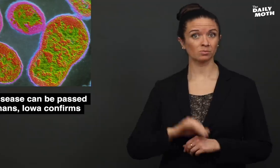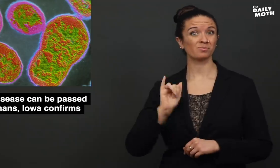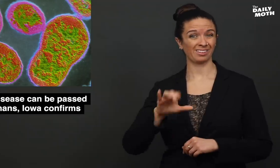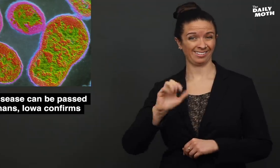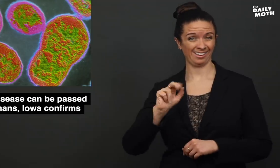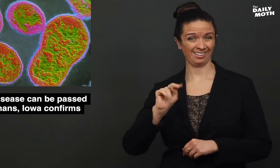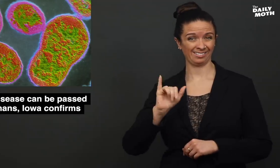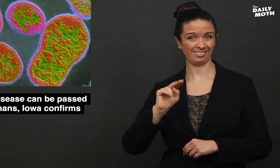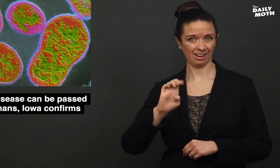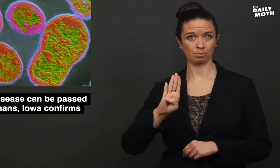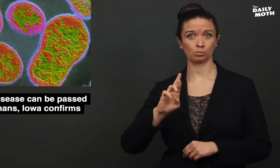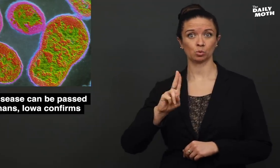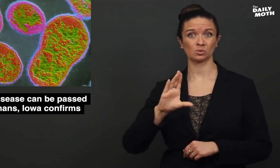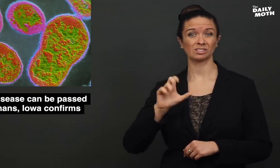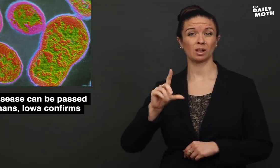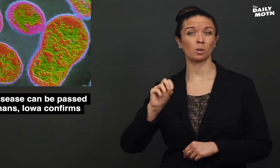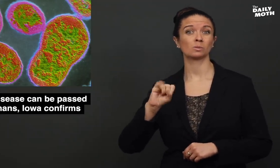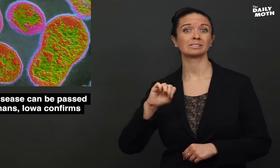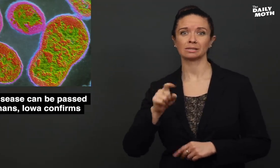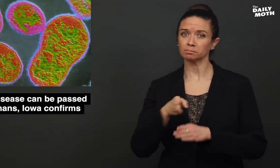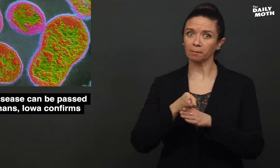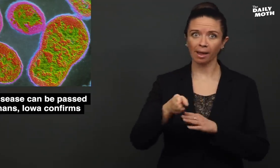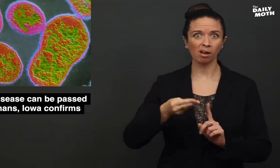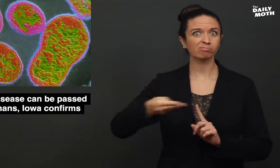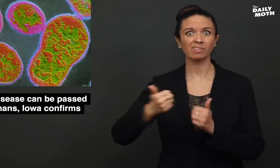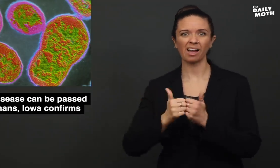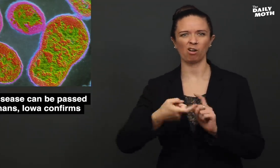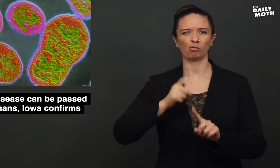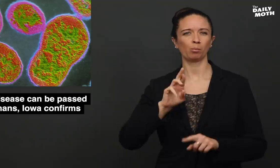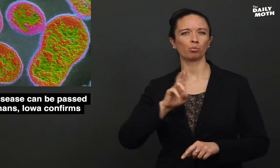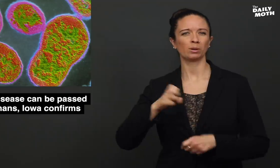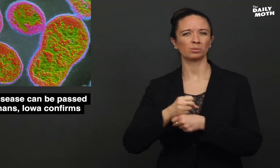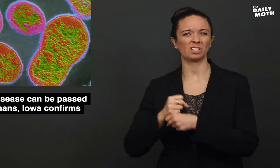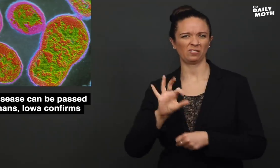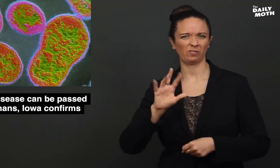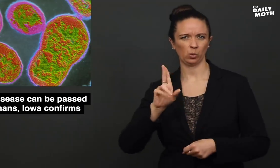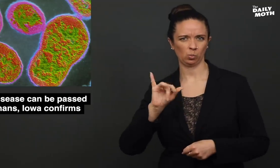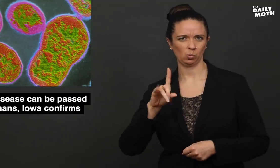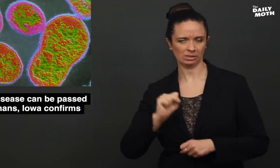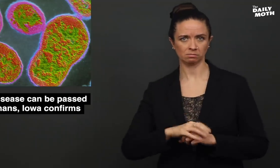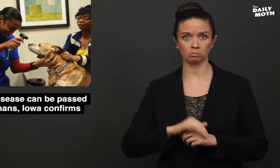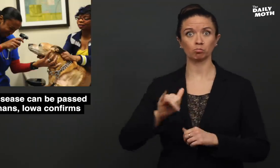Canine Brucellosis is mainly passed through reproductive fluids.